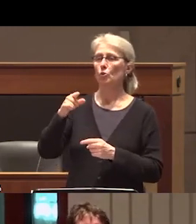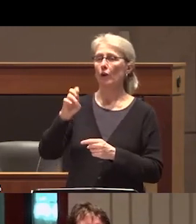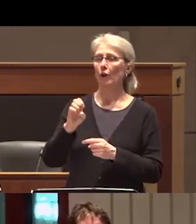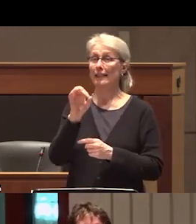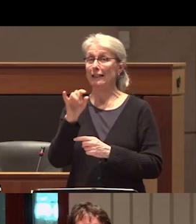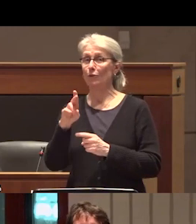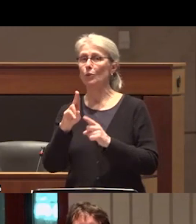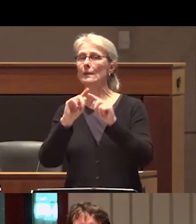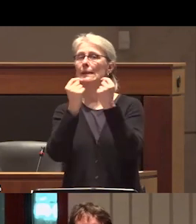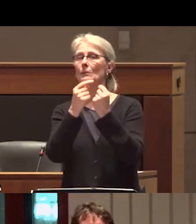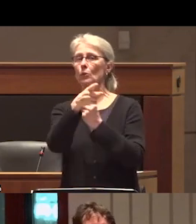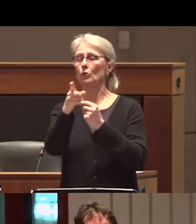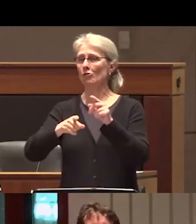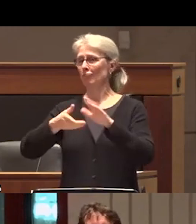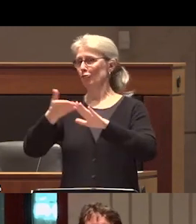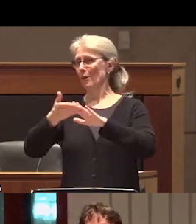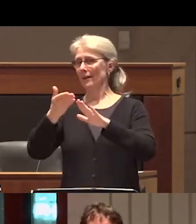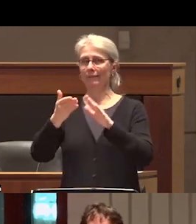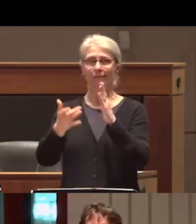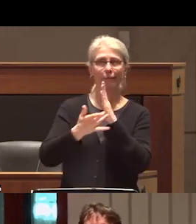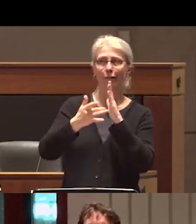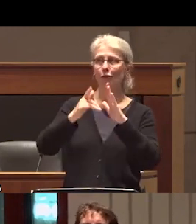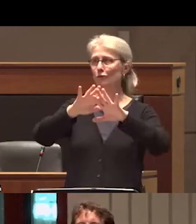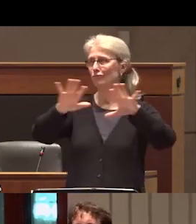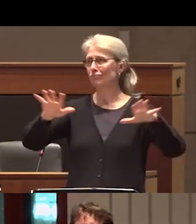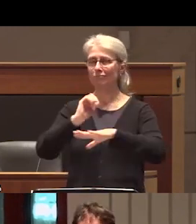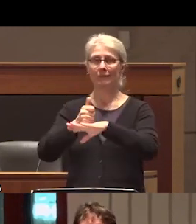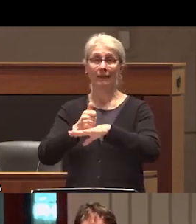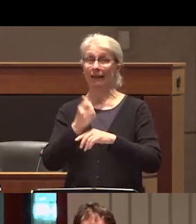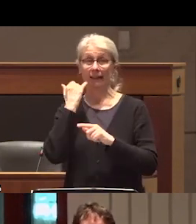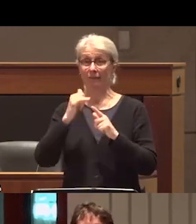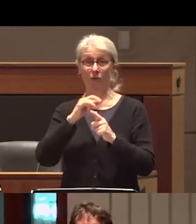event and and I can say in all honesty that this event would have be impossible without all their